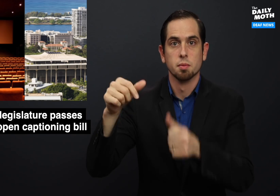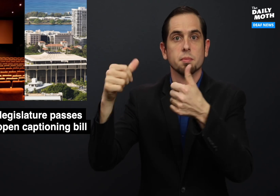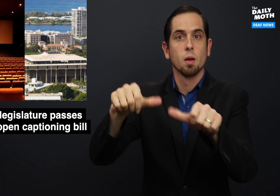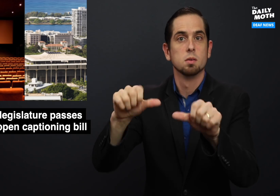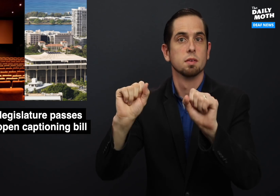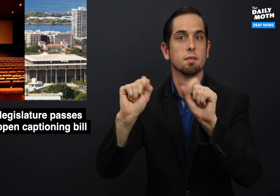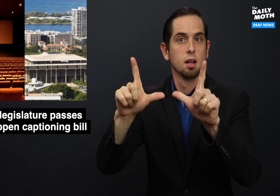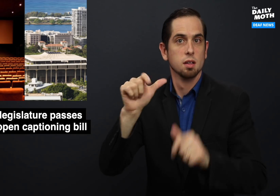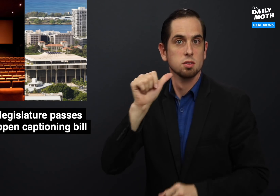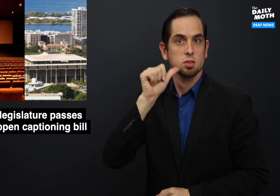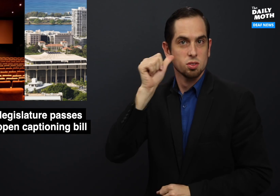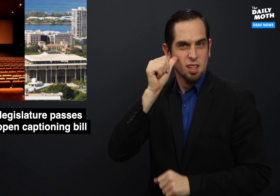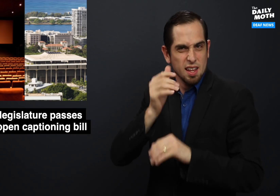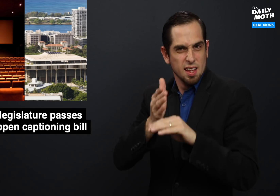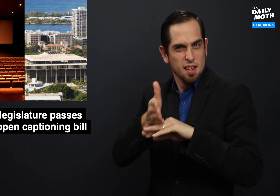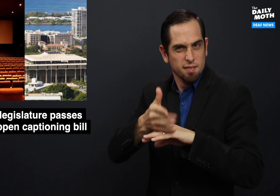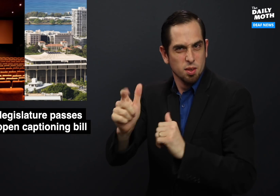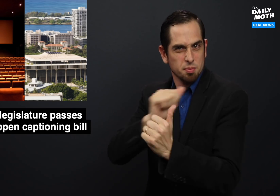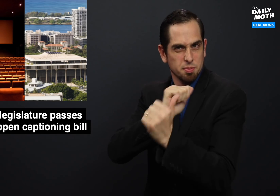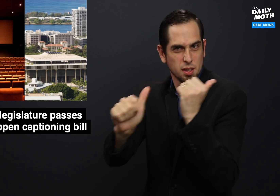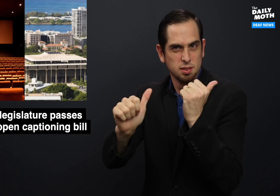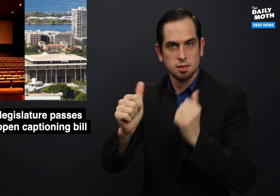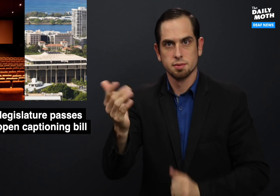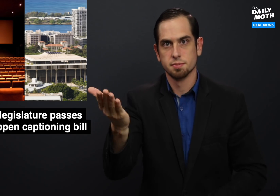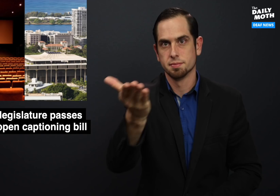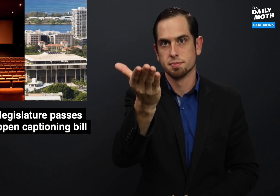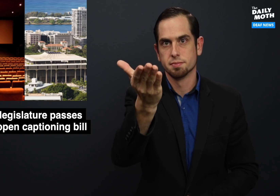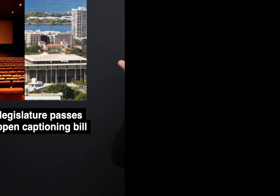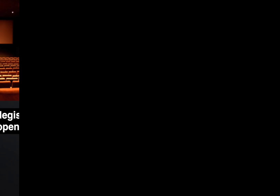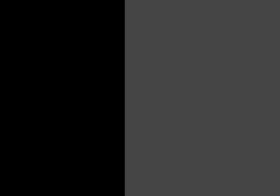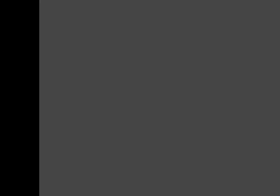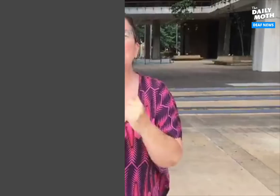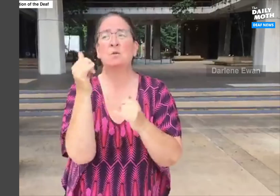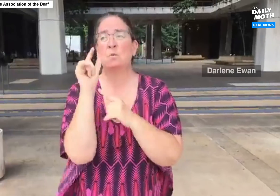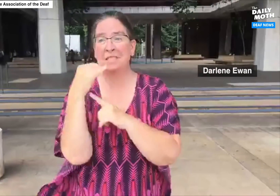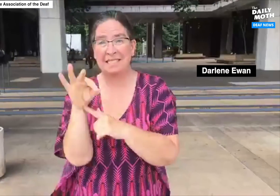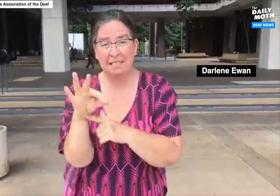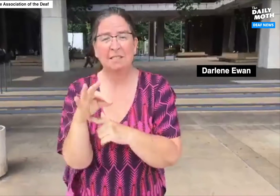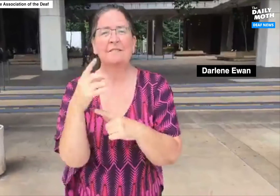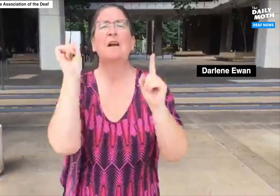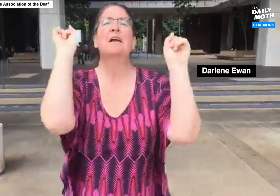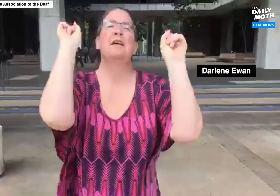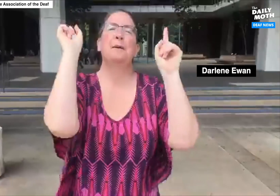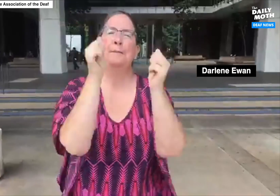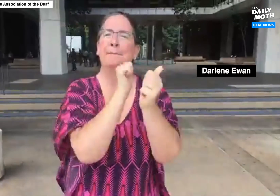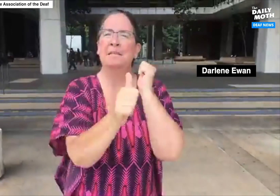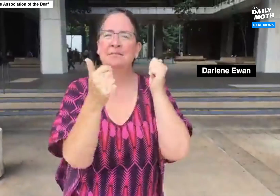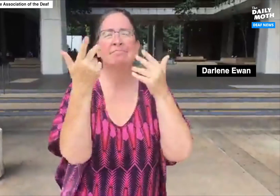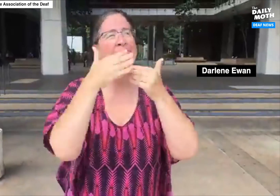posted a vlog yesterday right after it passed. It's 2019. It's finally passed.